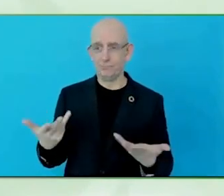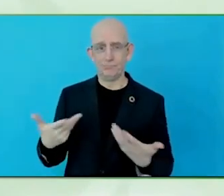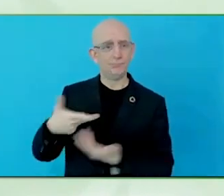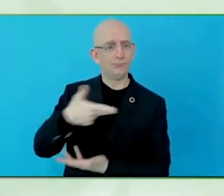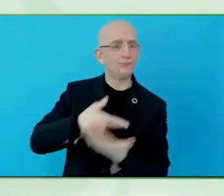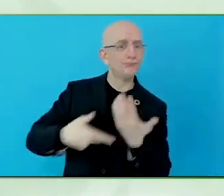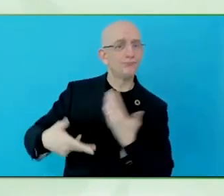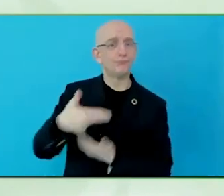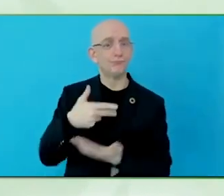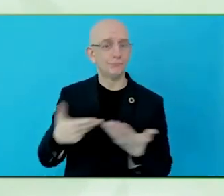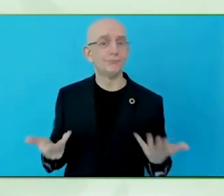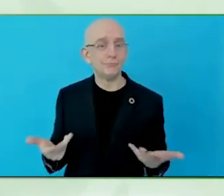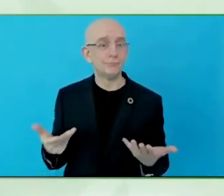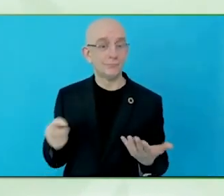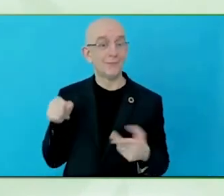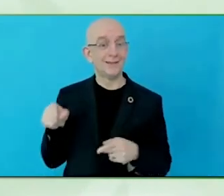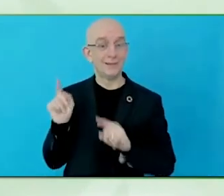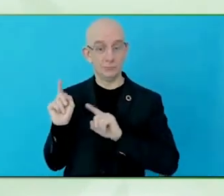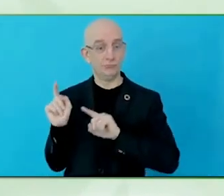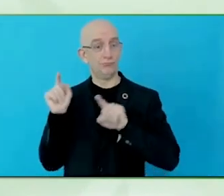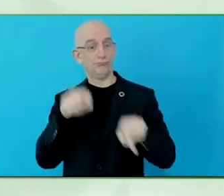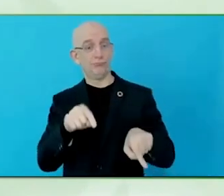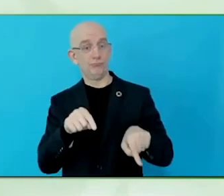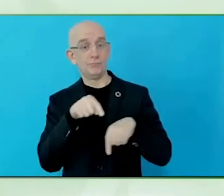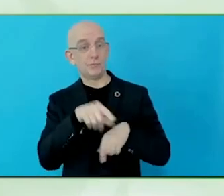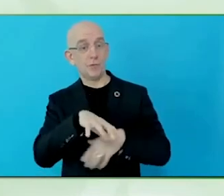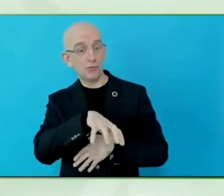are applicable in different countries are basically first world driven.